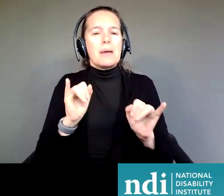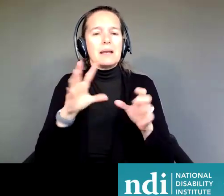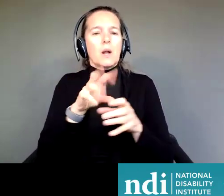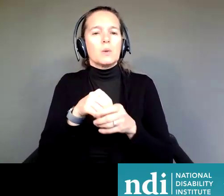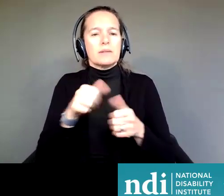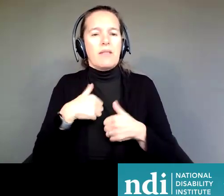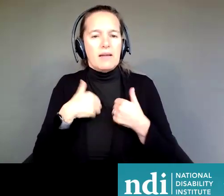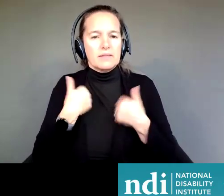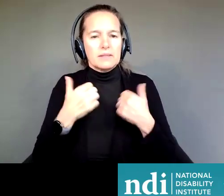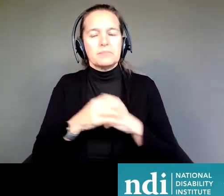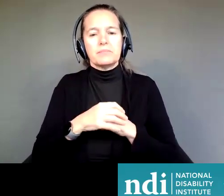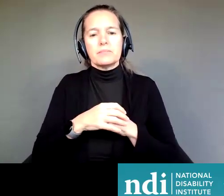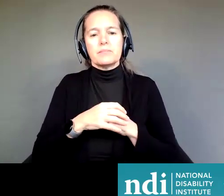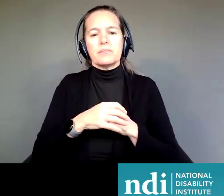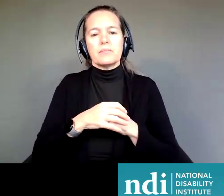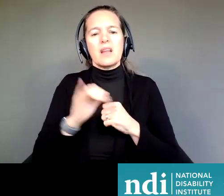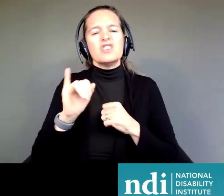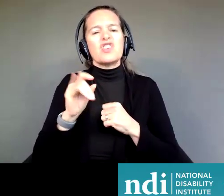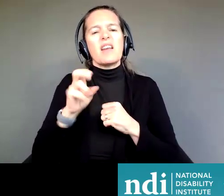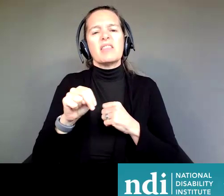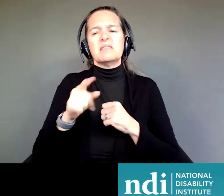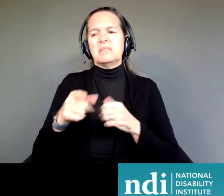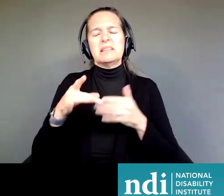Jonathan's led self determination projects all across the country.